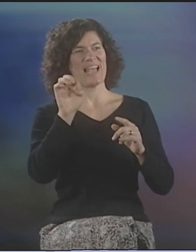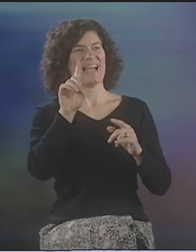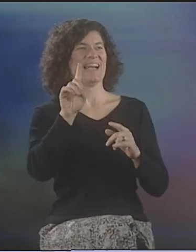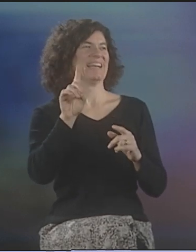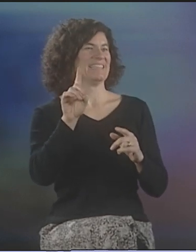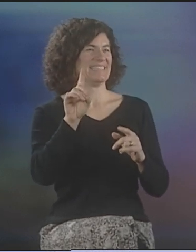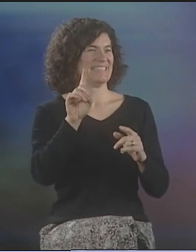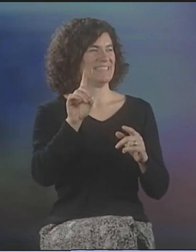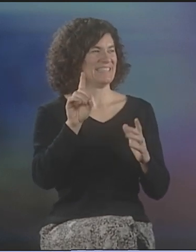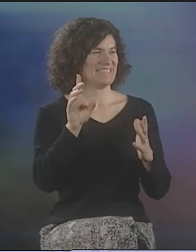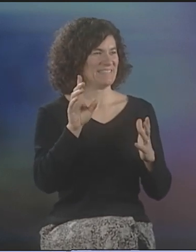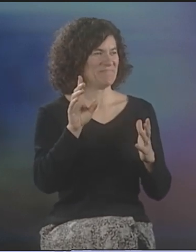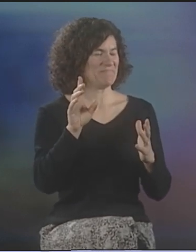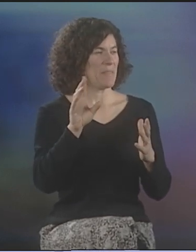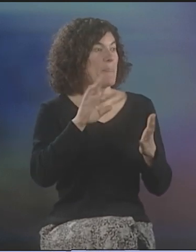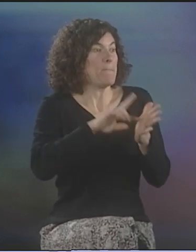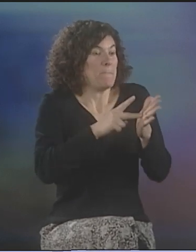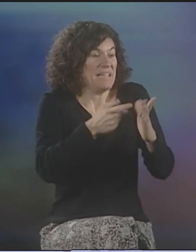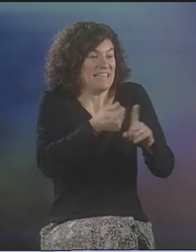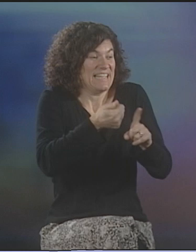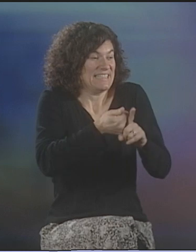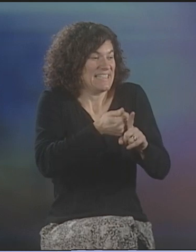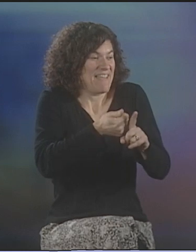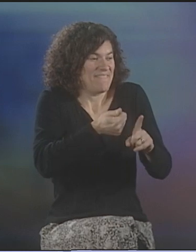THAT ARE USED TO COMMUNICATE IT, IN A SENSE.